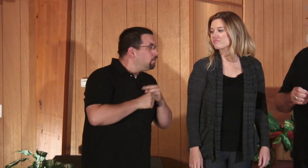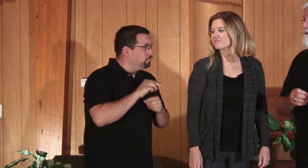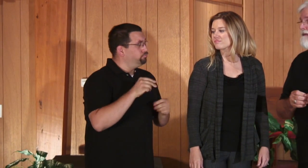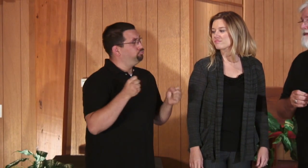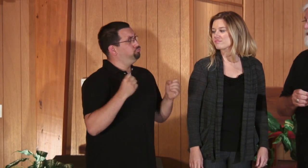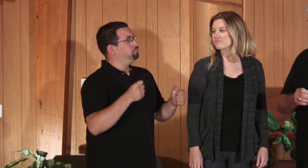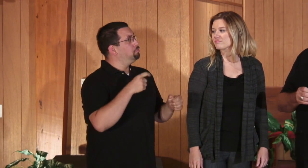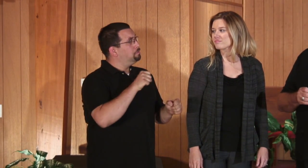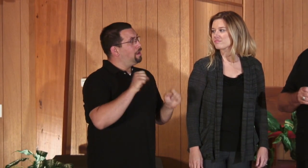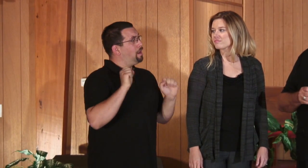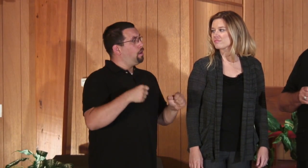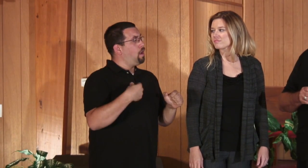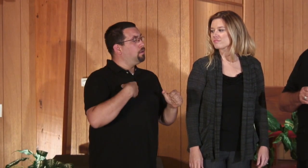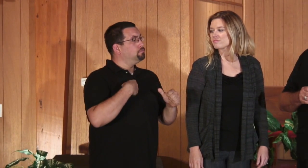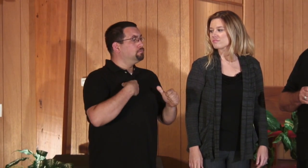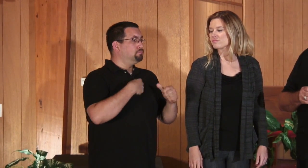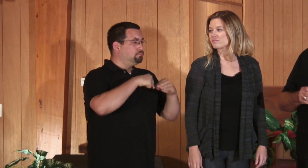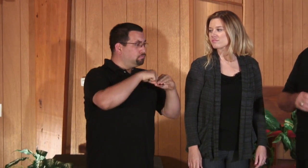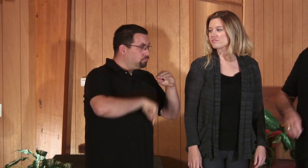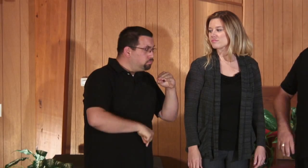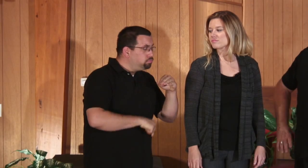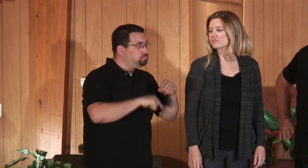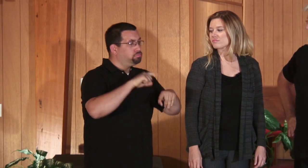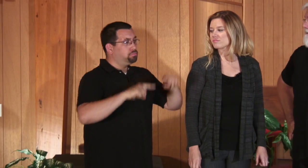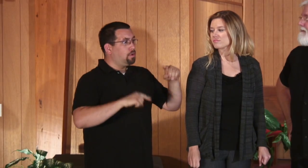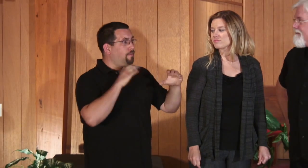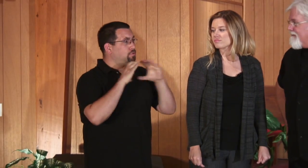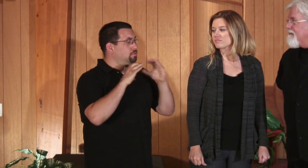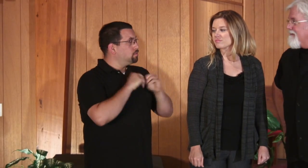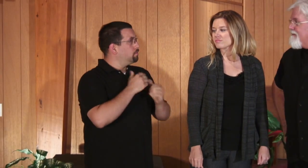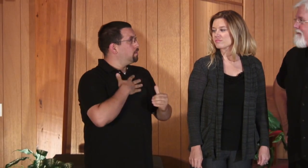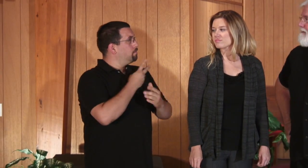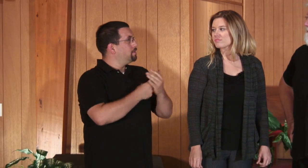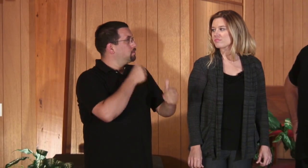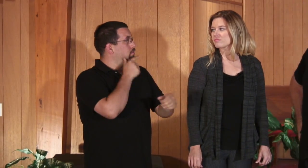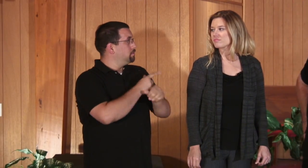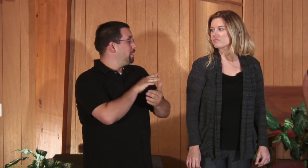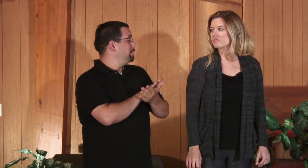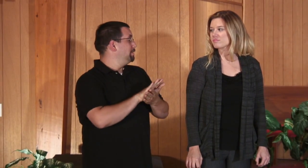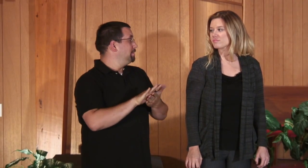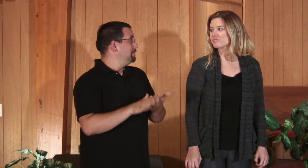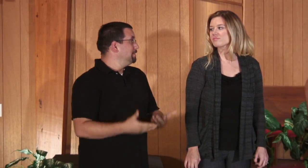at it. At first not so much but as they got deeper into communication ... became very